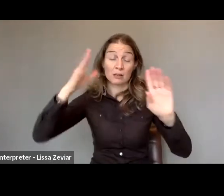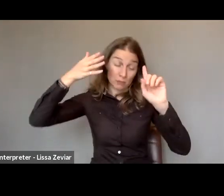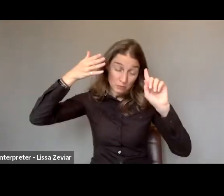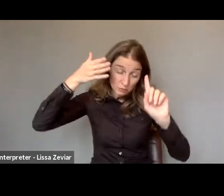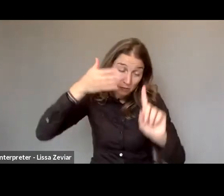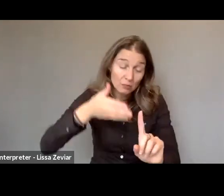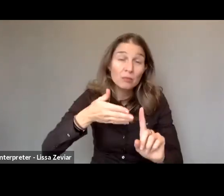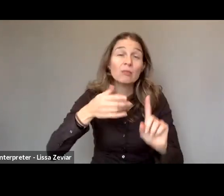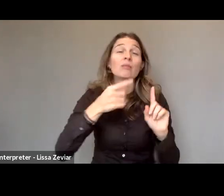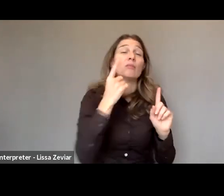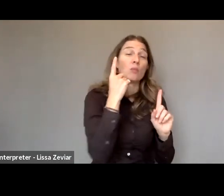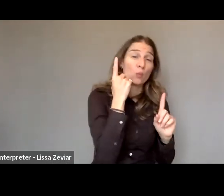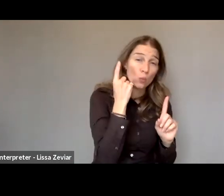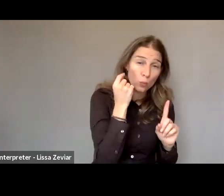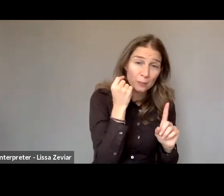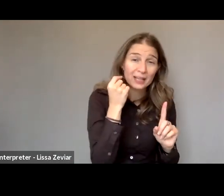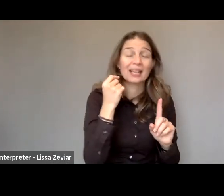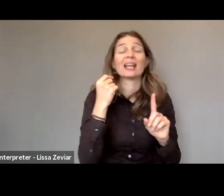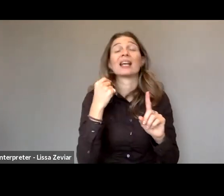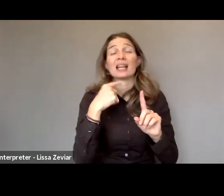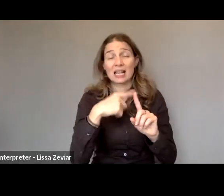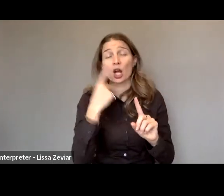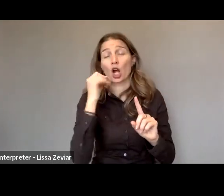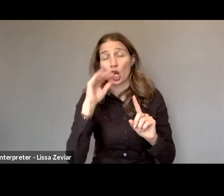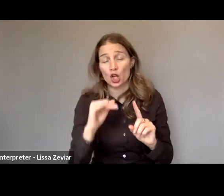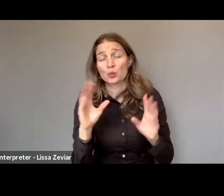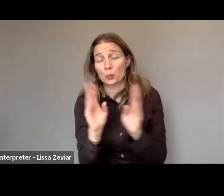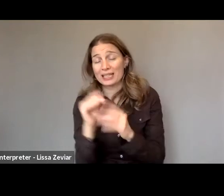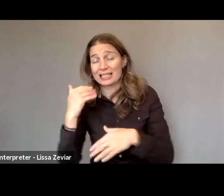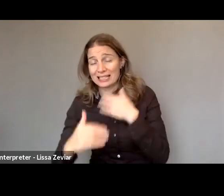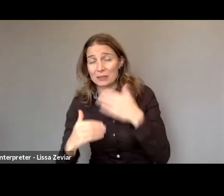to invite to a videoconference and this site is intended to promote